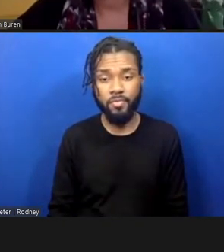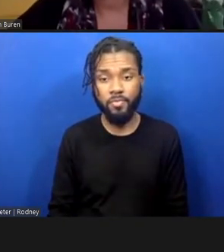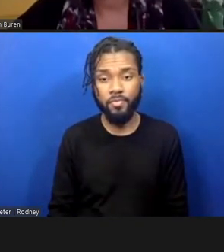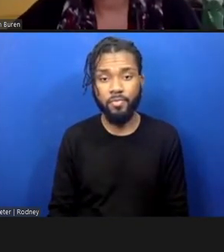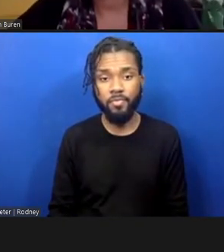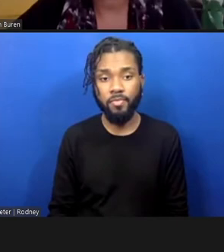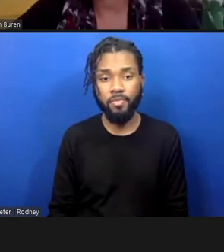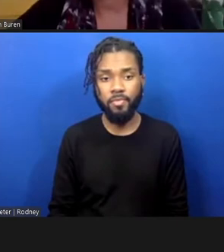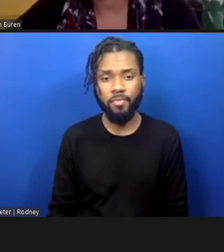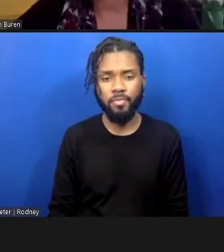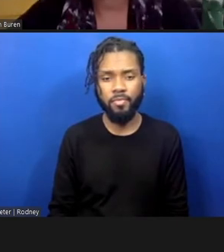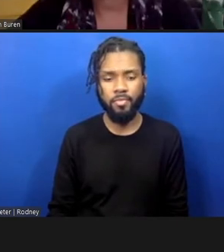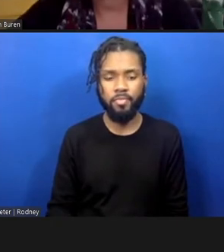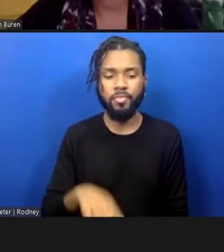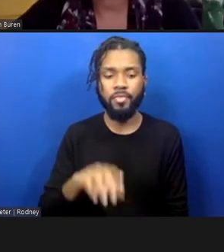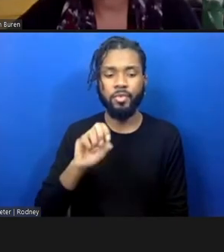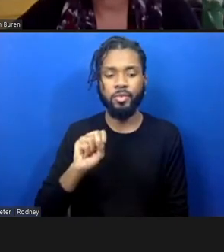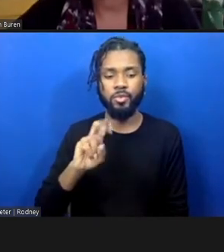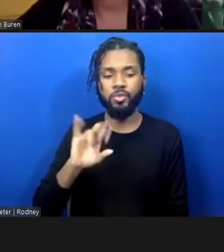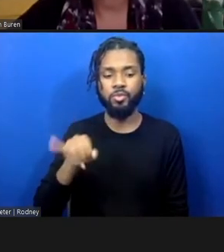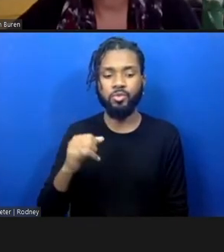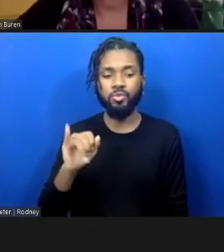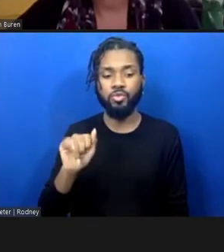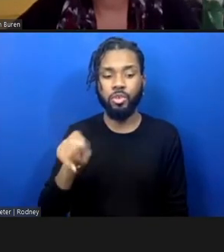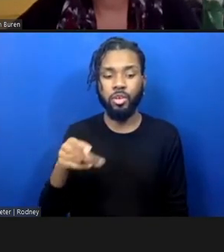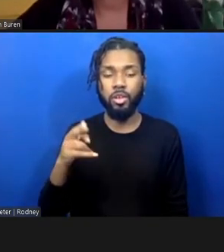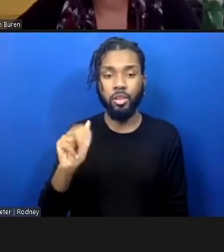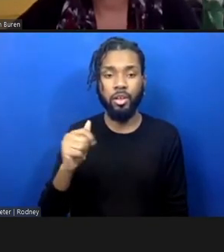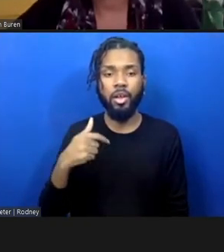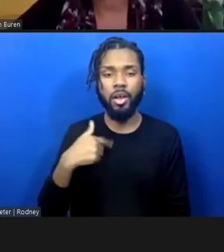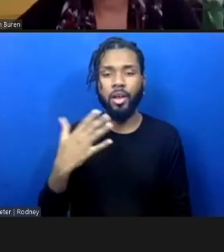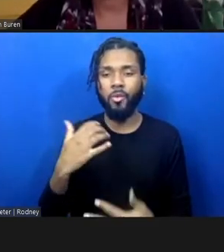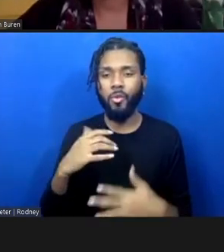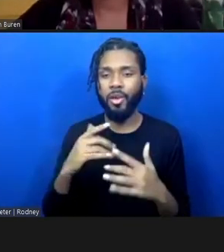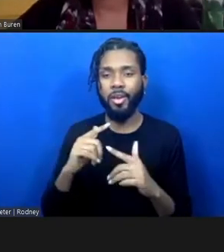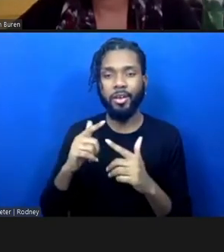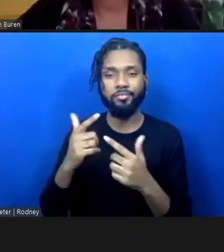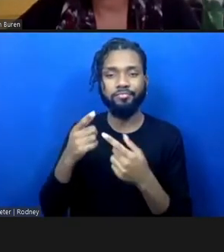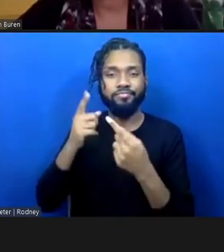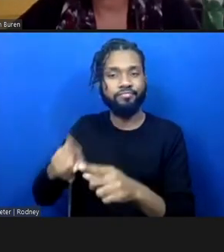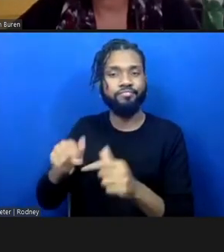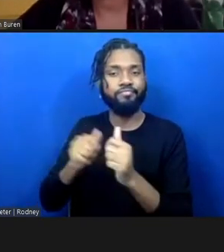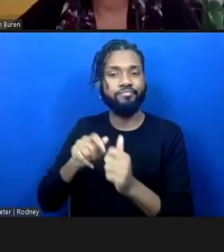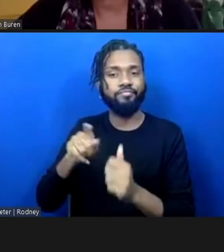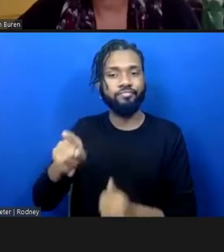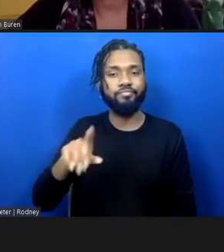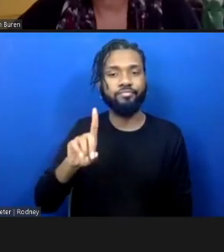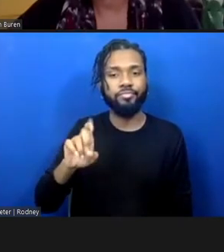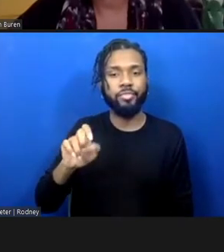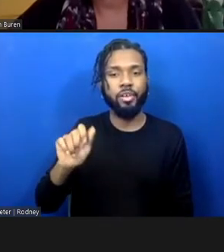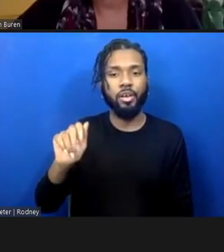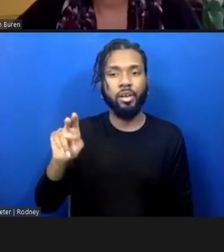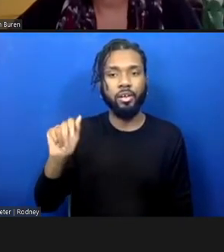I can answer this. This is sujatha. I would echo what Deanna is saying. There's definitely more seats at the table.